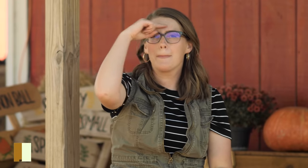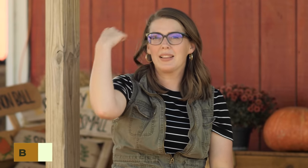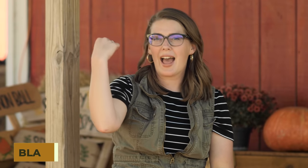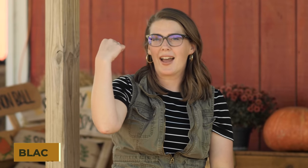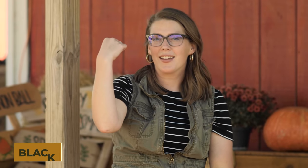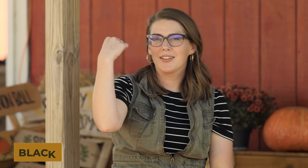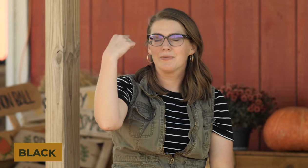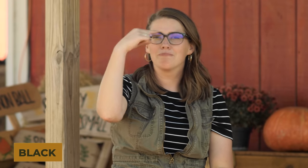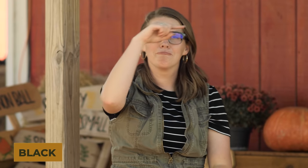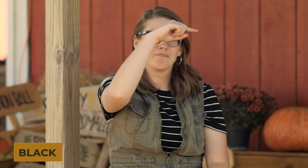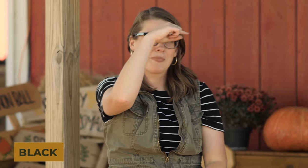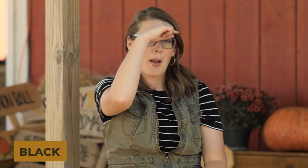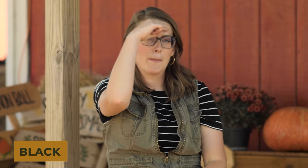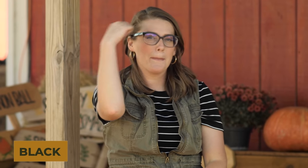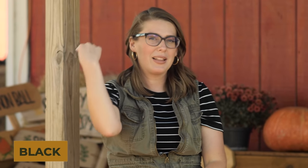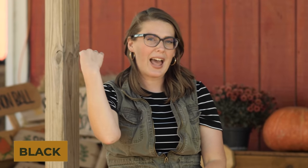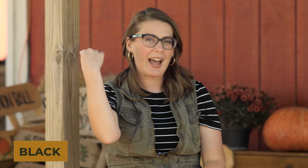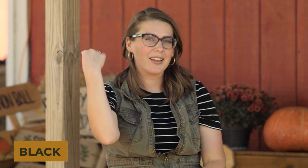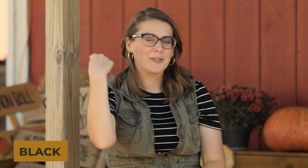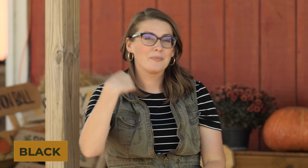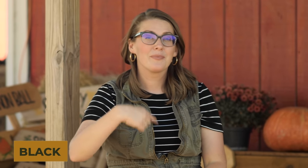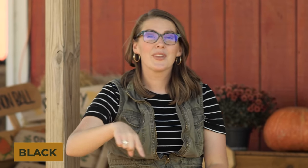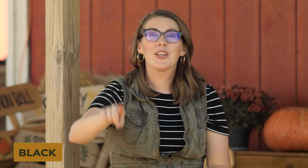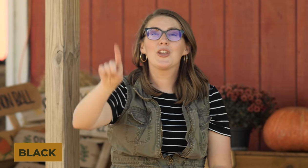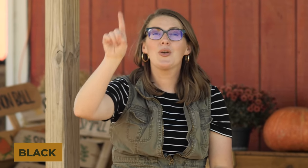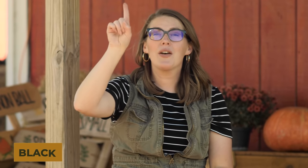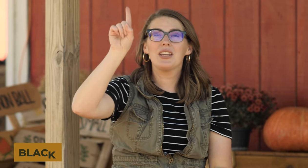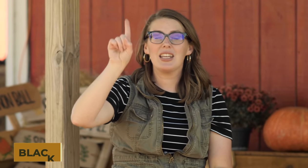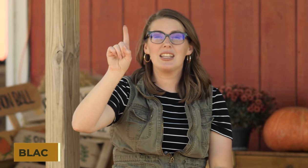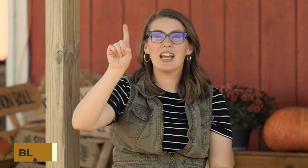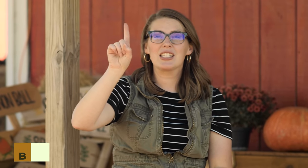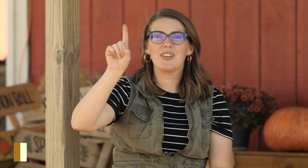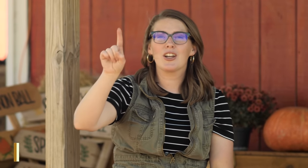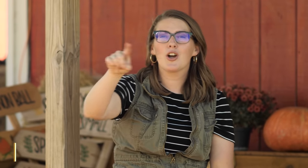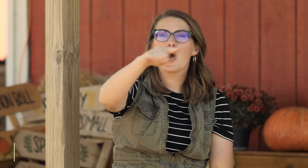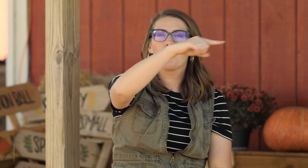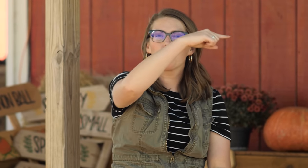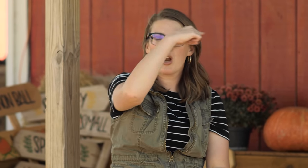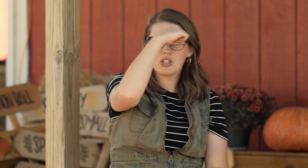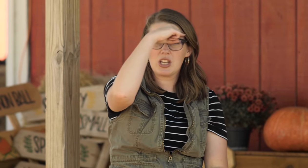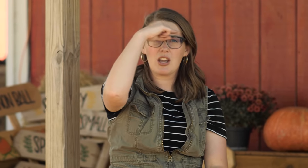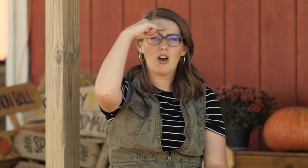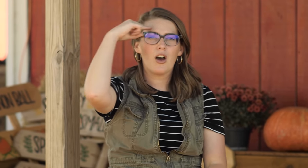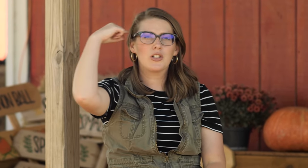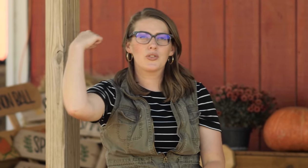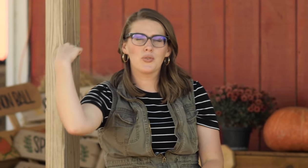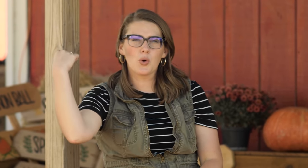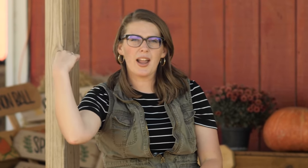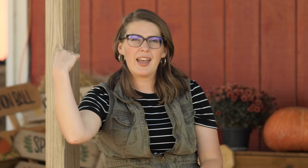'Black, black' you have an 'index finger' brushing on your forehead.